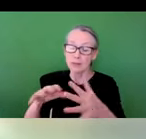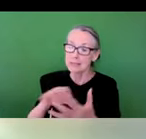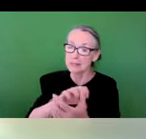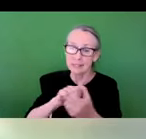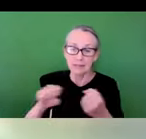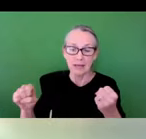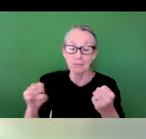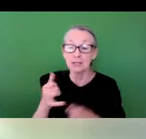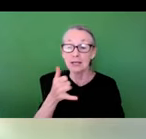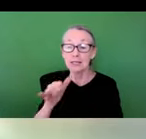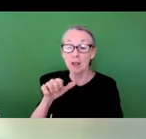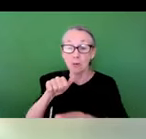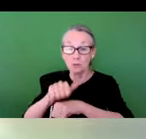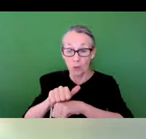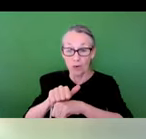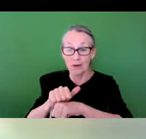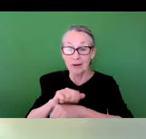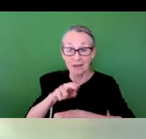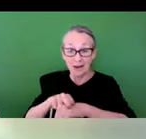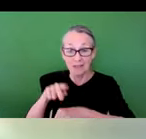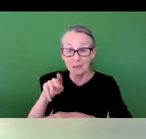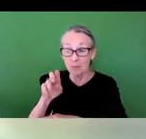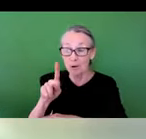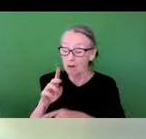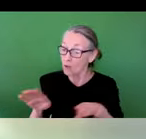Yellowstone National Park, closing the park for the foreseeable future.